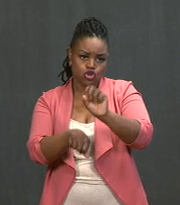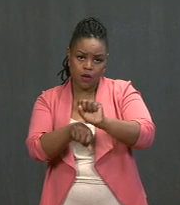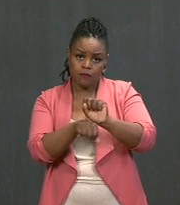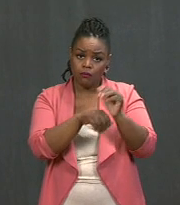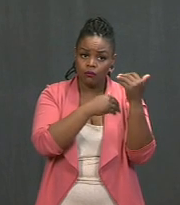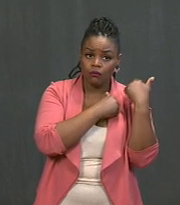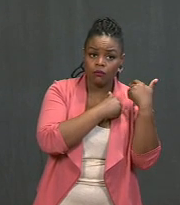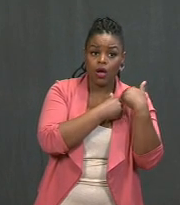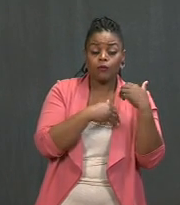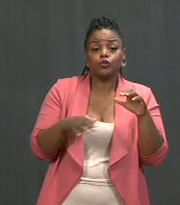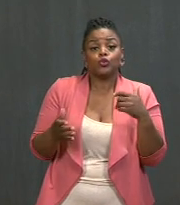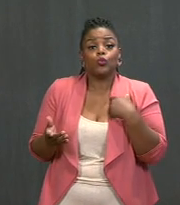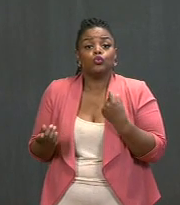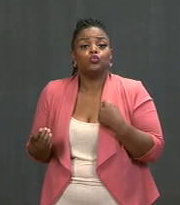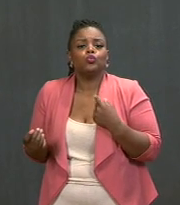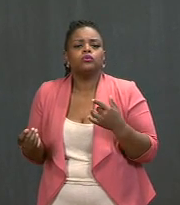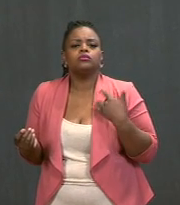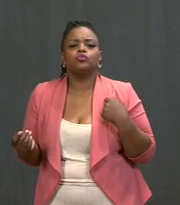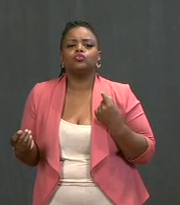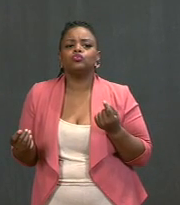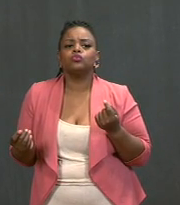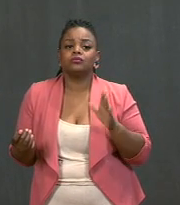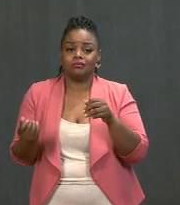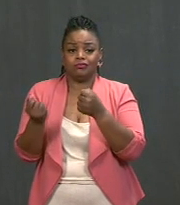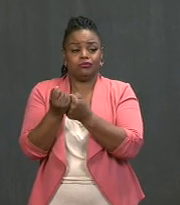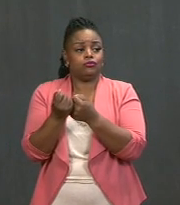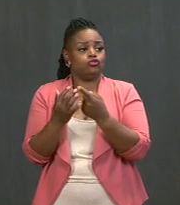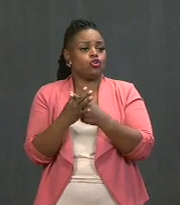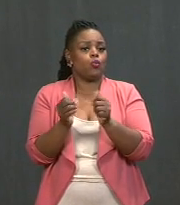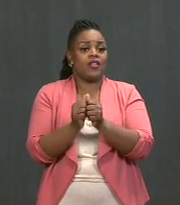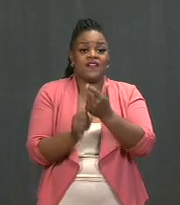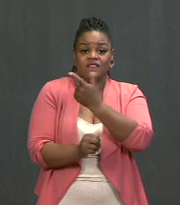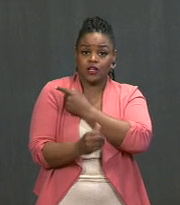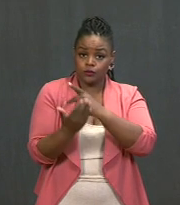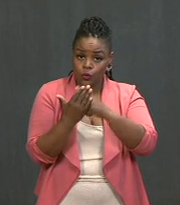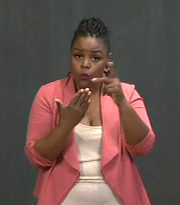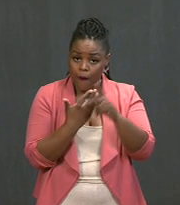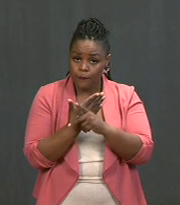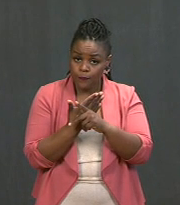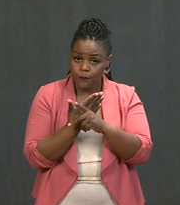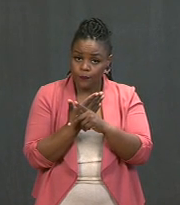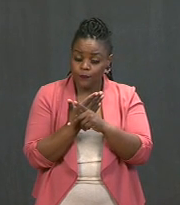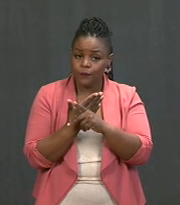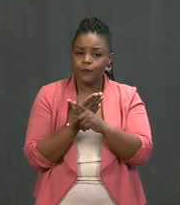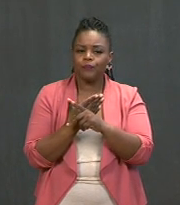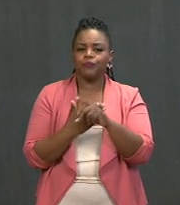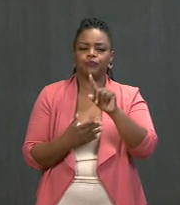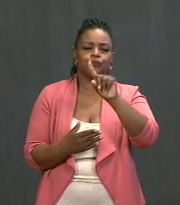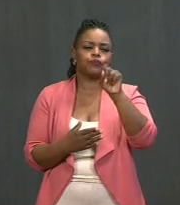When we first started our vaccination program, the real question is how quickly we could get shots